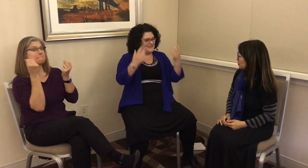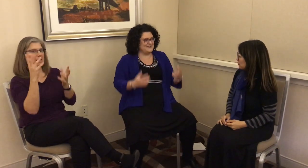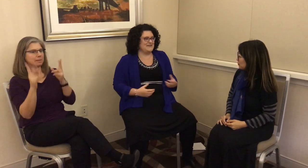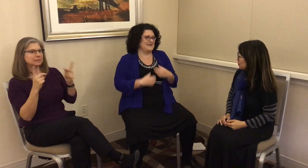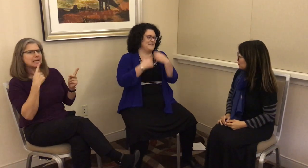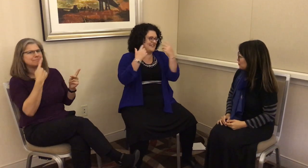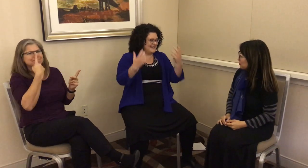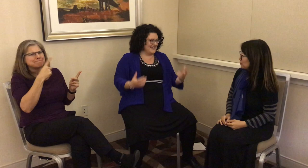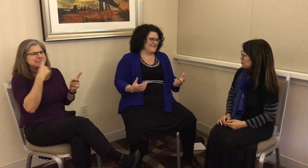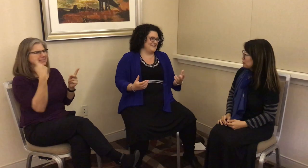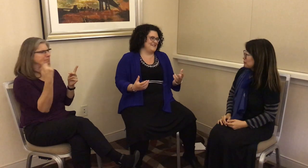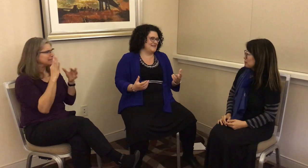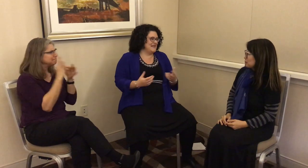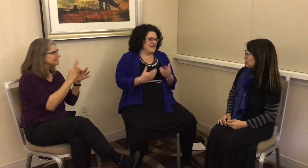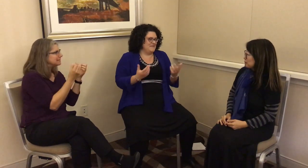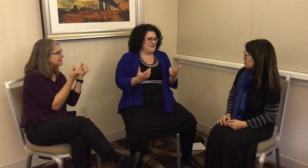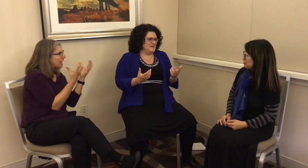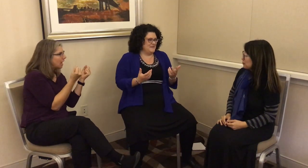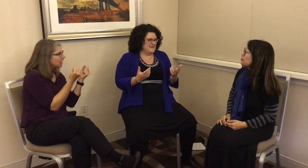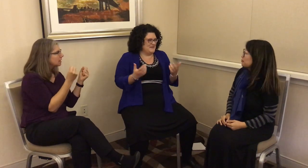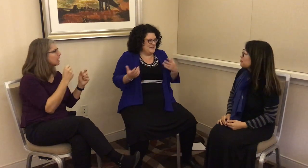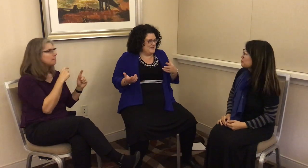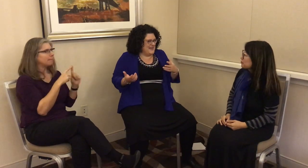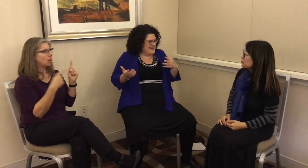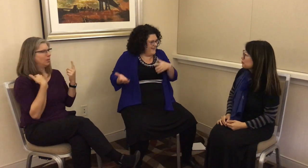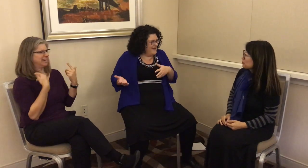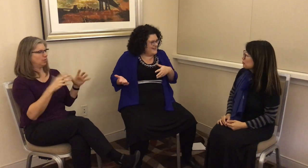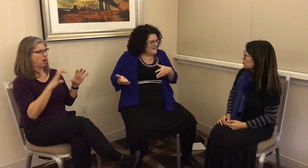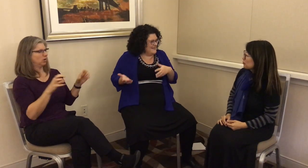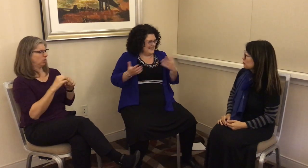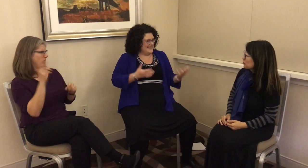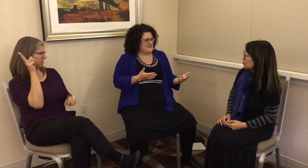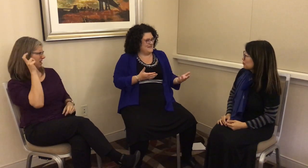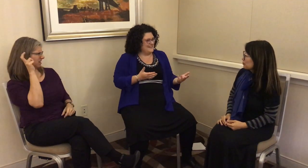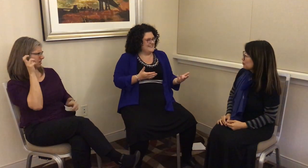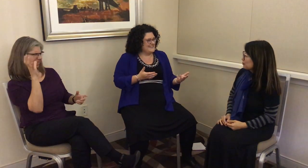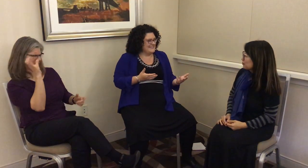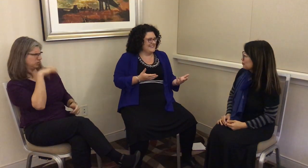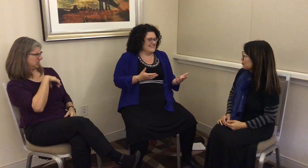you do something about signed languages?” We didn’t wanna do that in audio. That’s